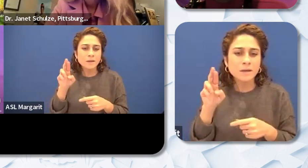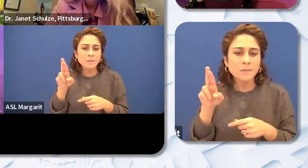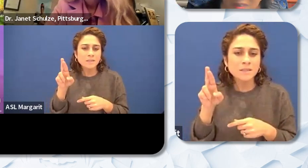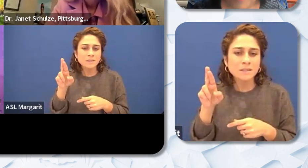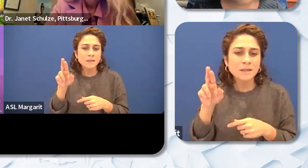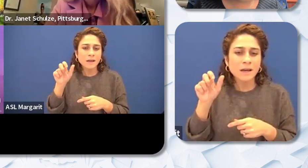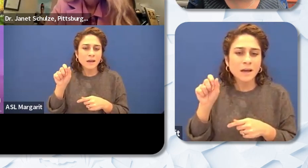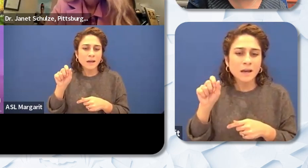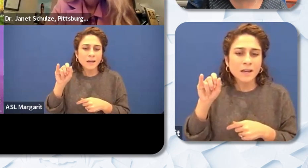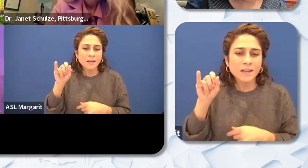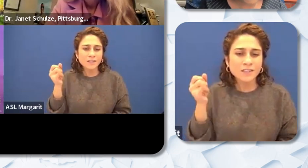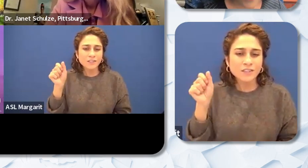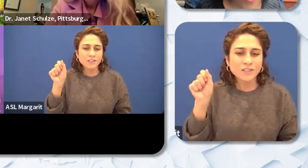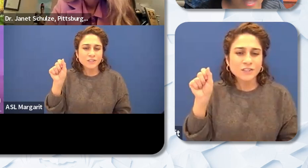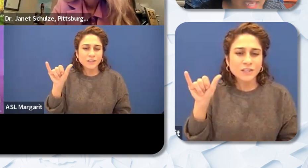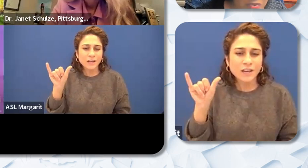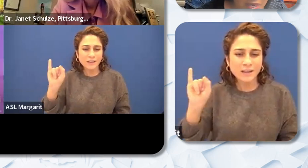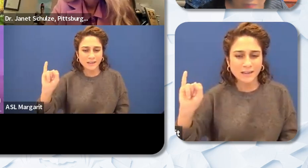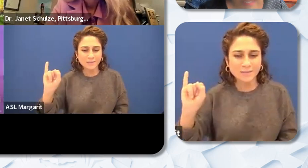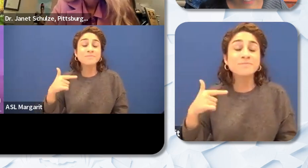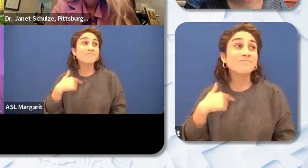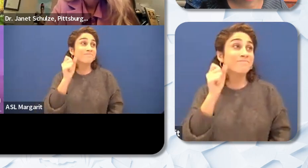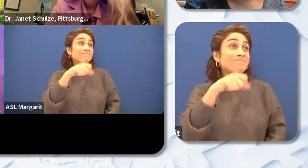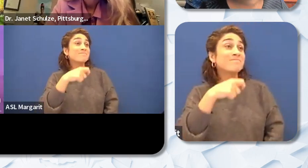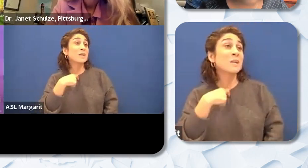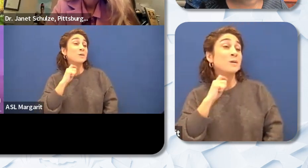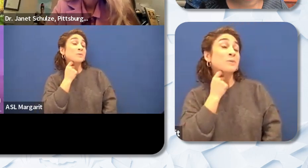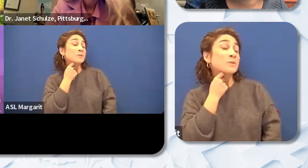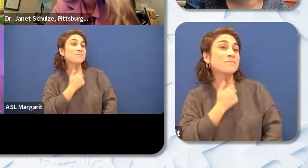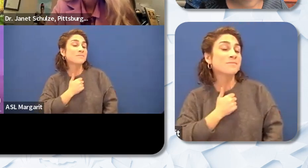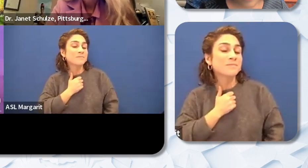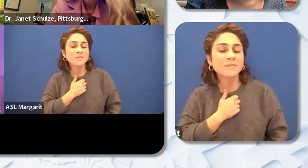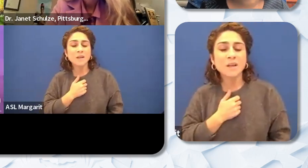Lanre Ajayi: I didn't unmute. Yeah. What is really important to me is mentorship.